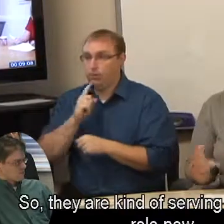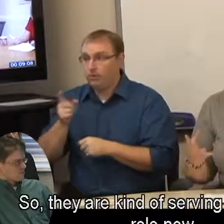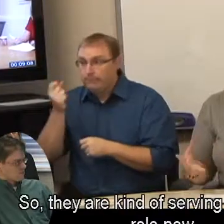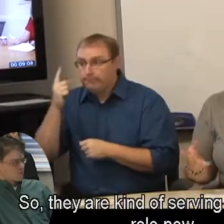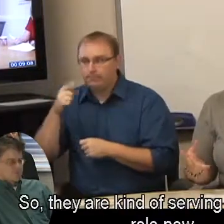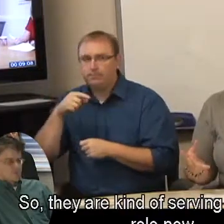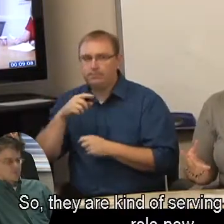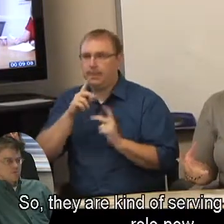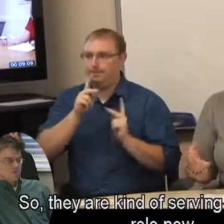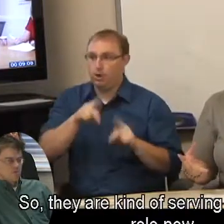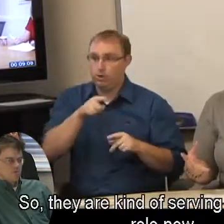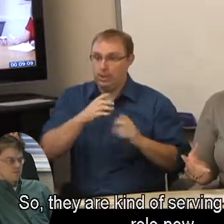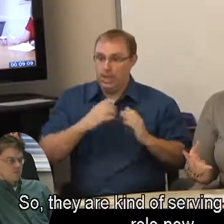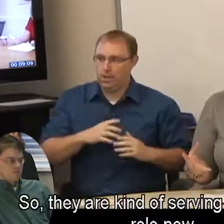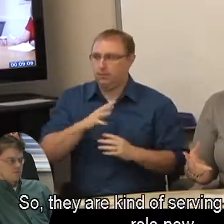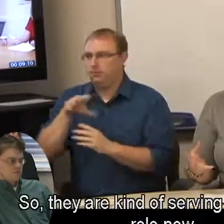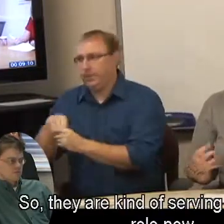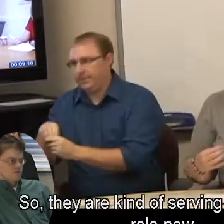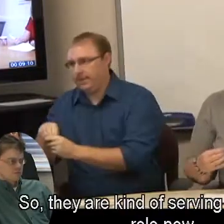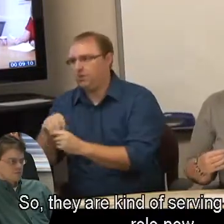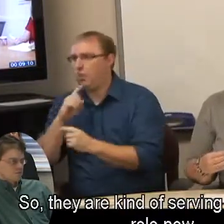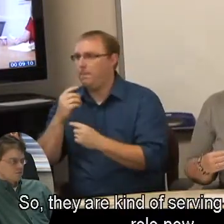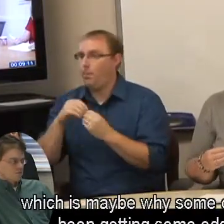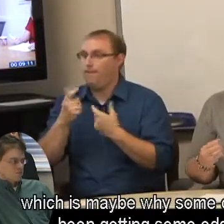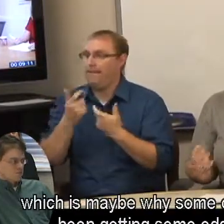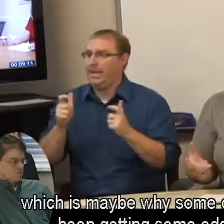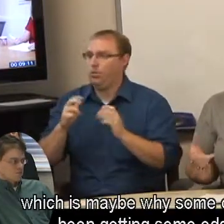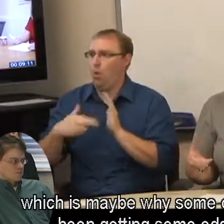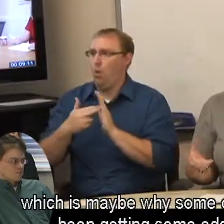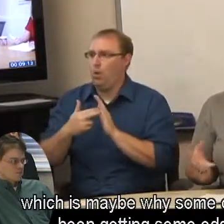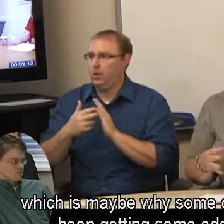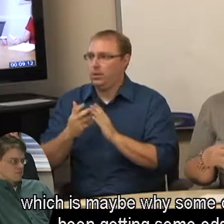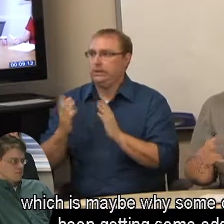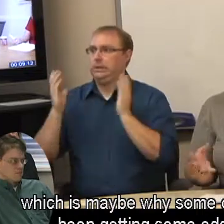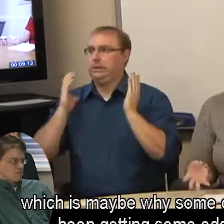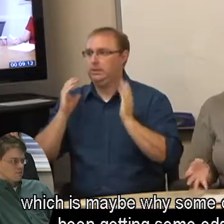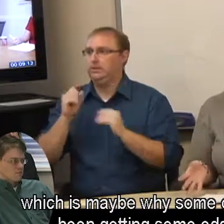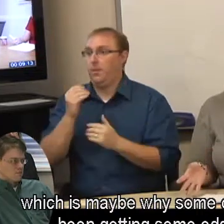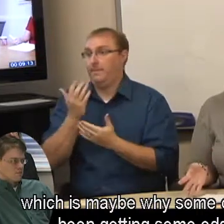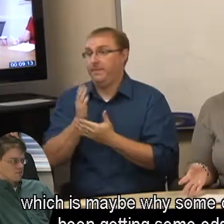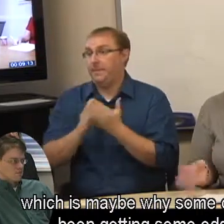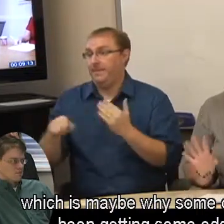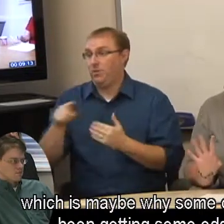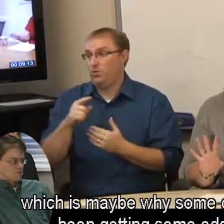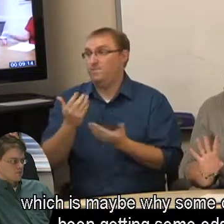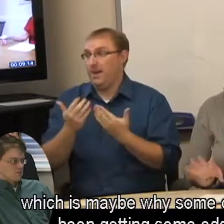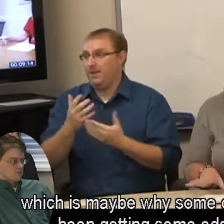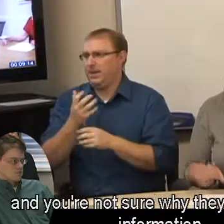So, they are kind of serving as a bigger role now which is maybe why some of you have been getting some odd calls